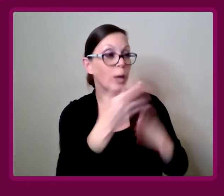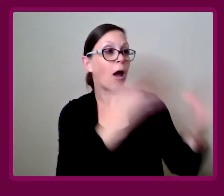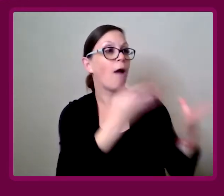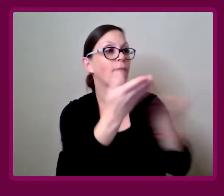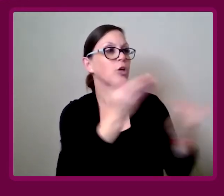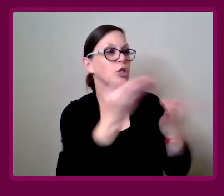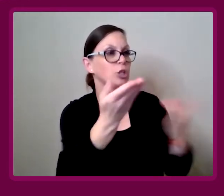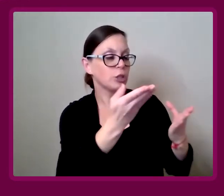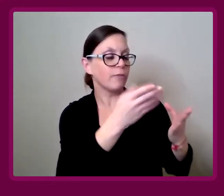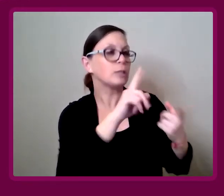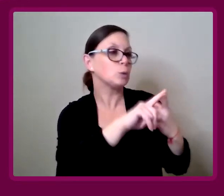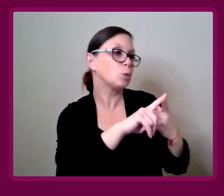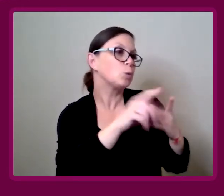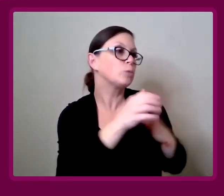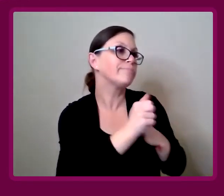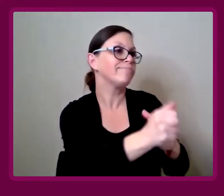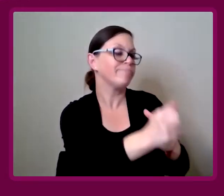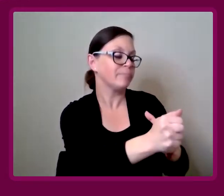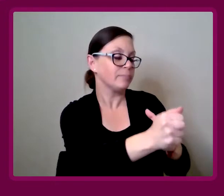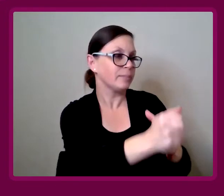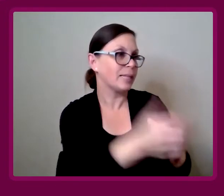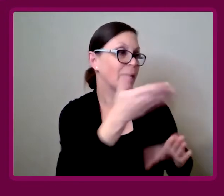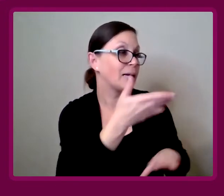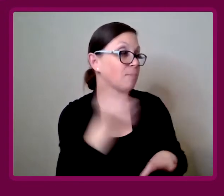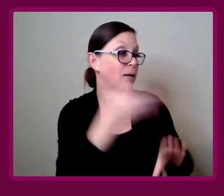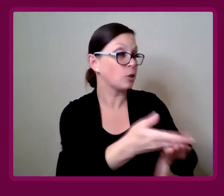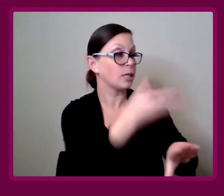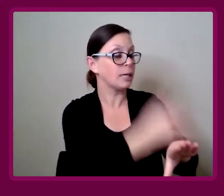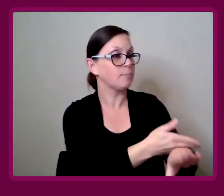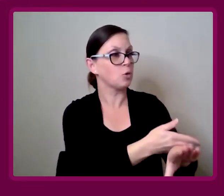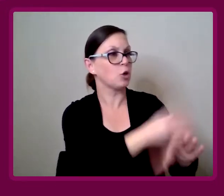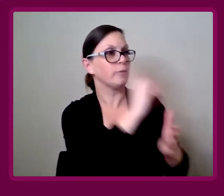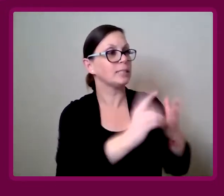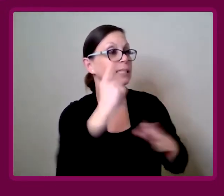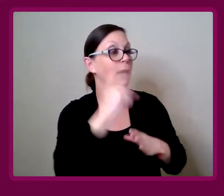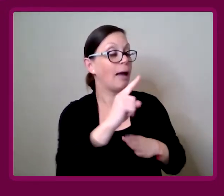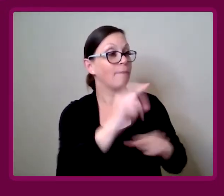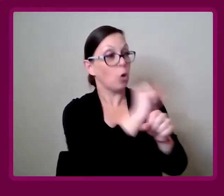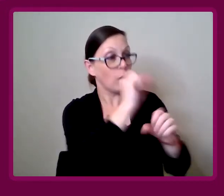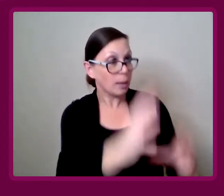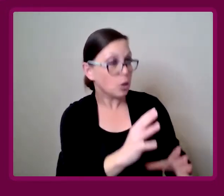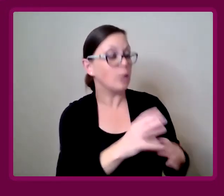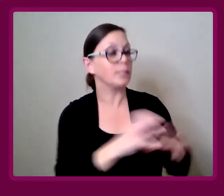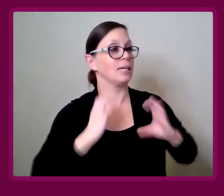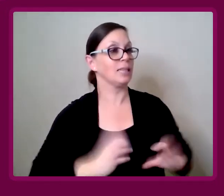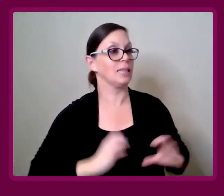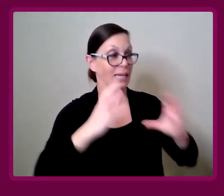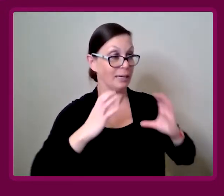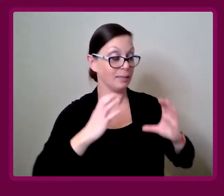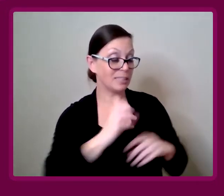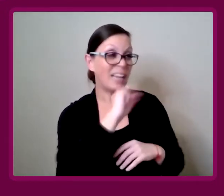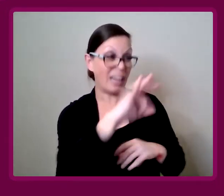WID offers a service to drive better design and accessible experiences for employees, clients, and customers.